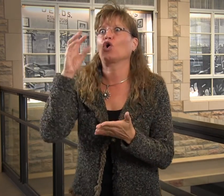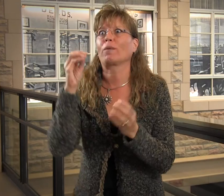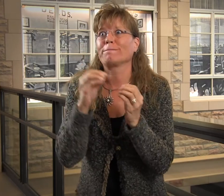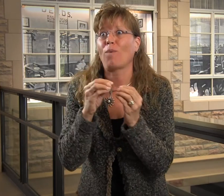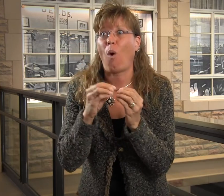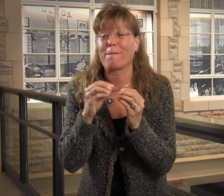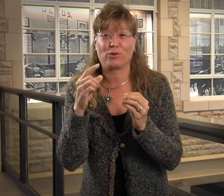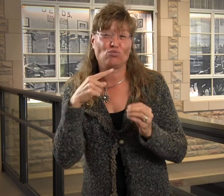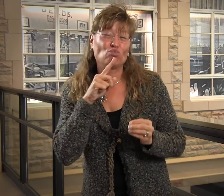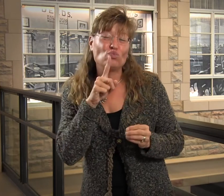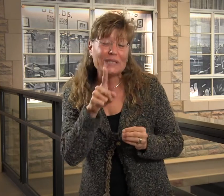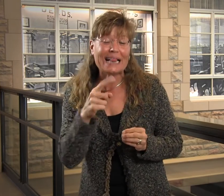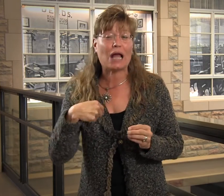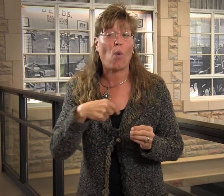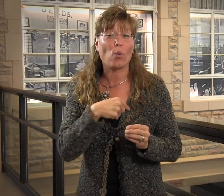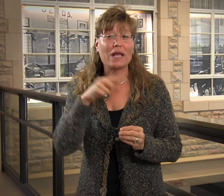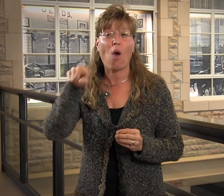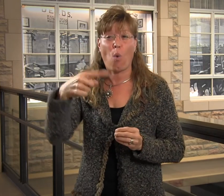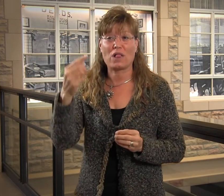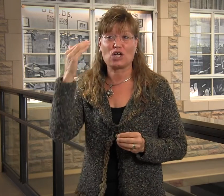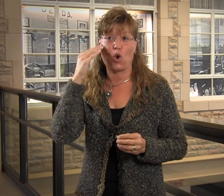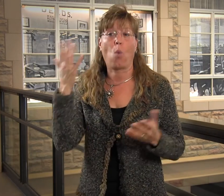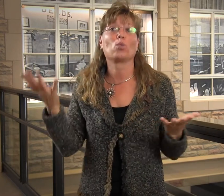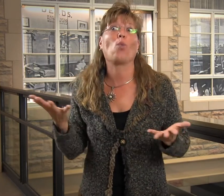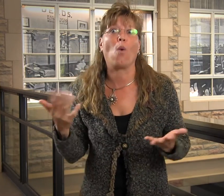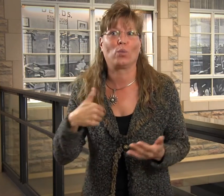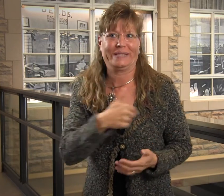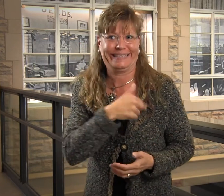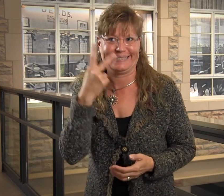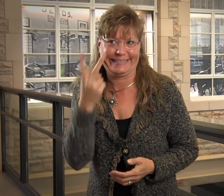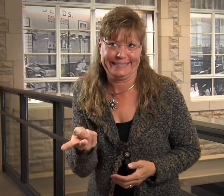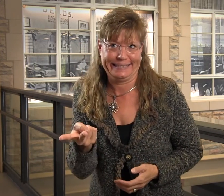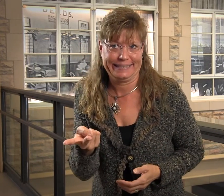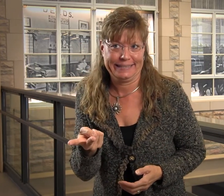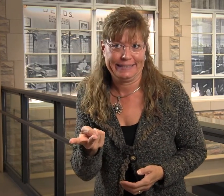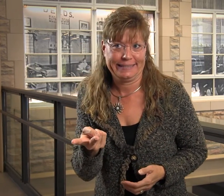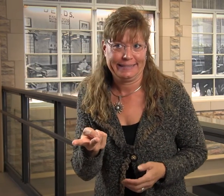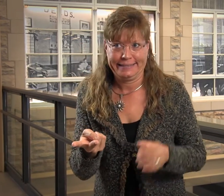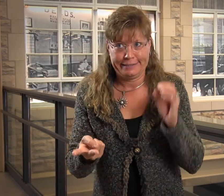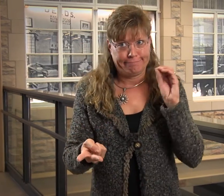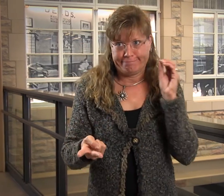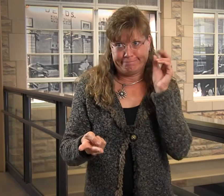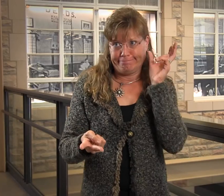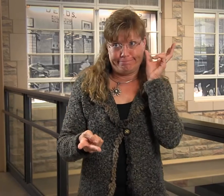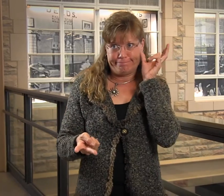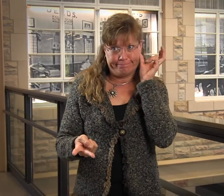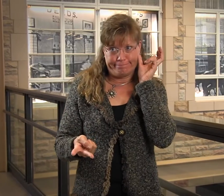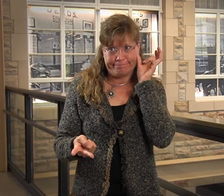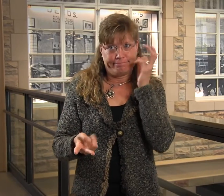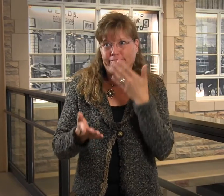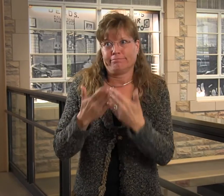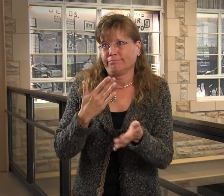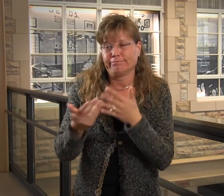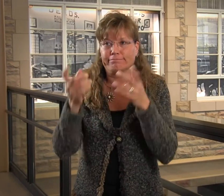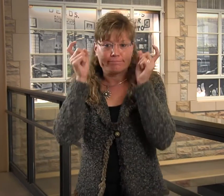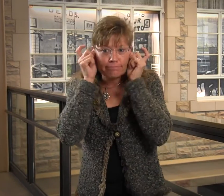We can learn more, because we don't know what we don't see, because we don't have